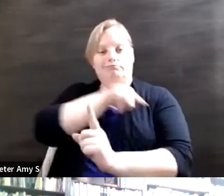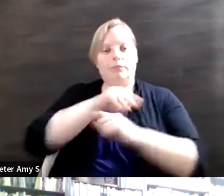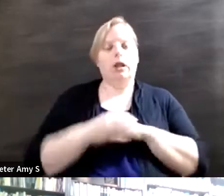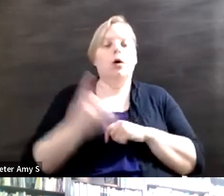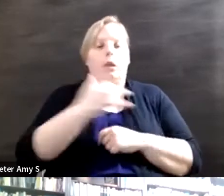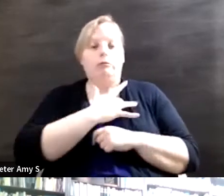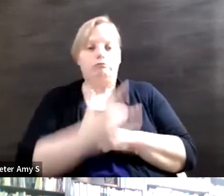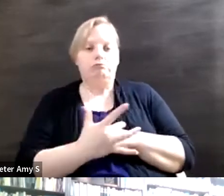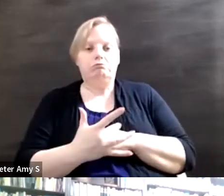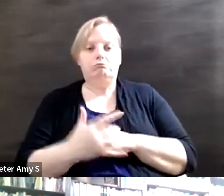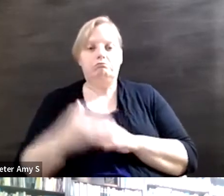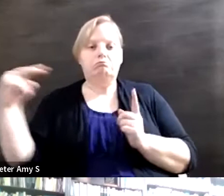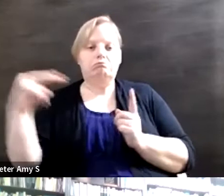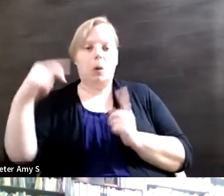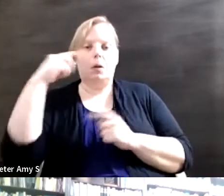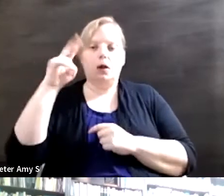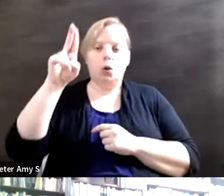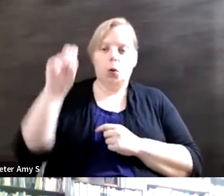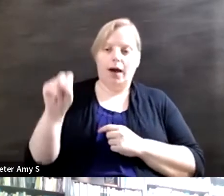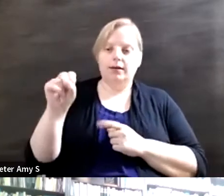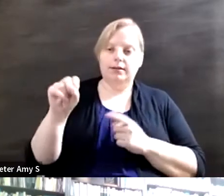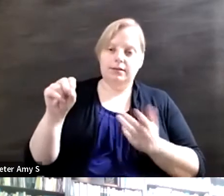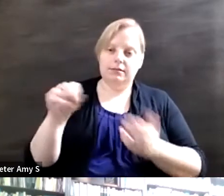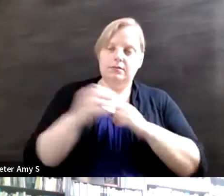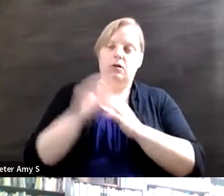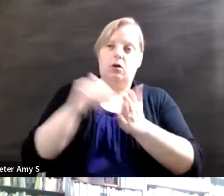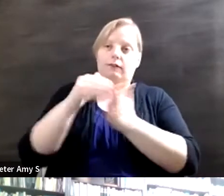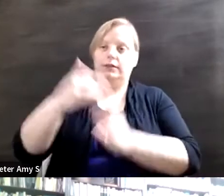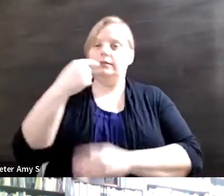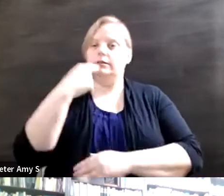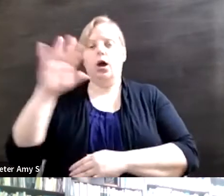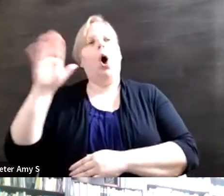to the U.S. proclaiming often correctly that it's a leader in many ways in global